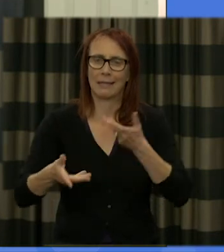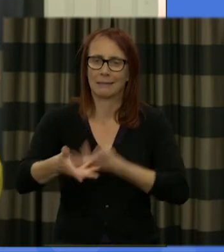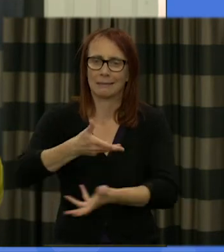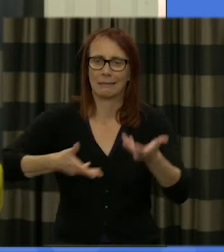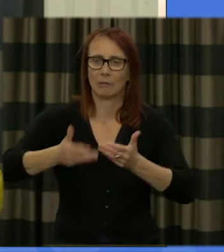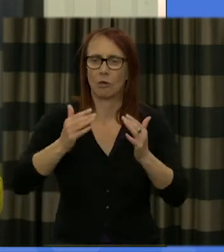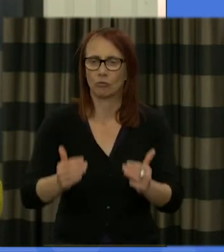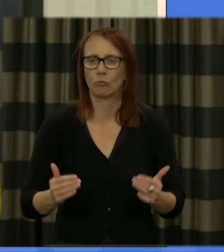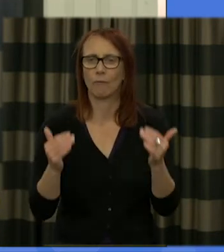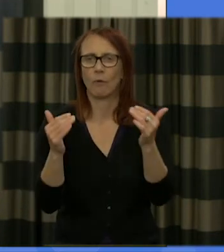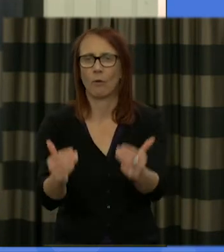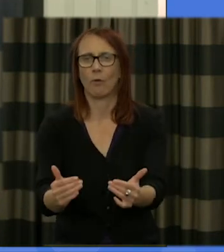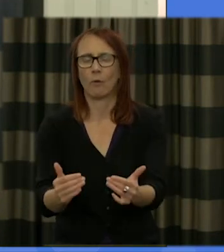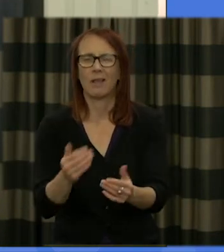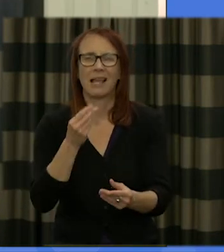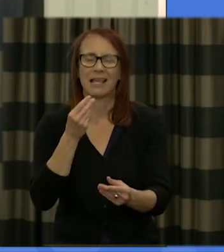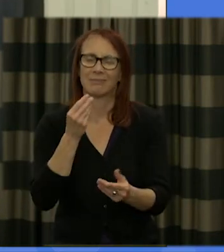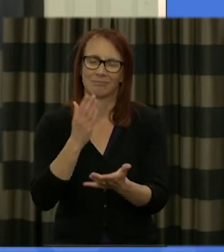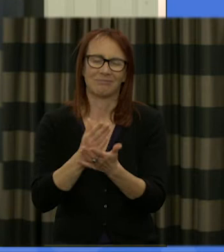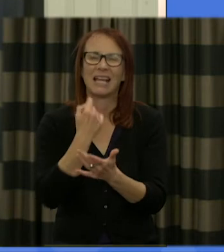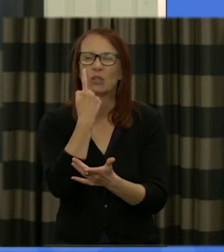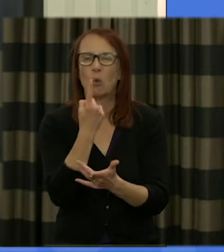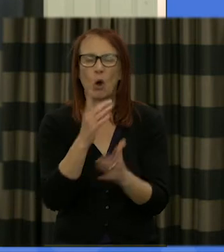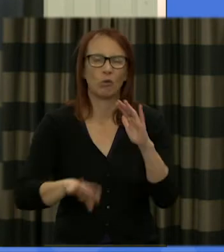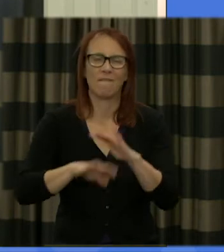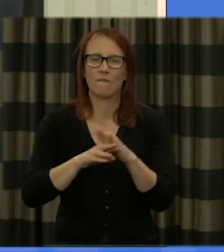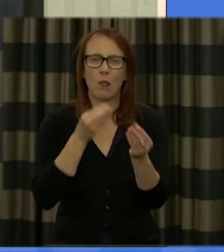explain a little bit more tomorrow about how we did that and but we decided that